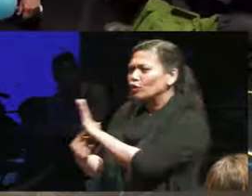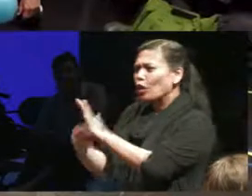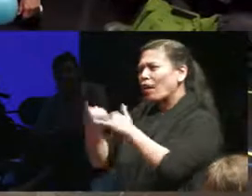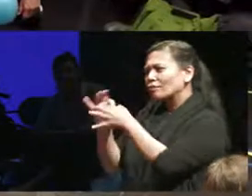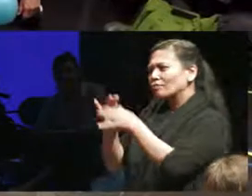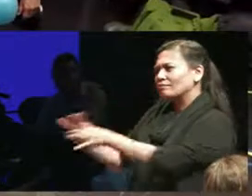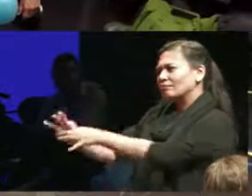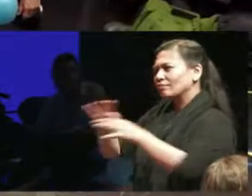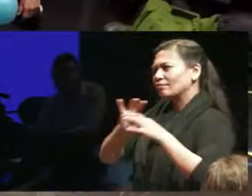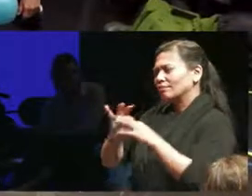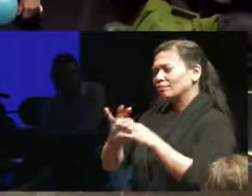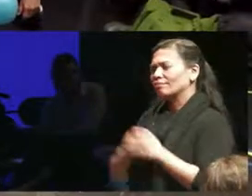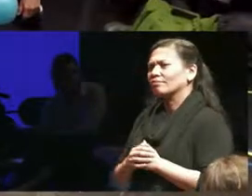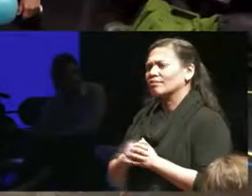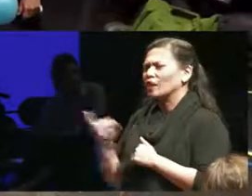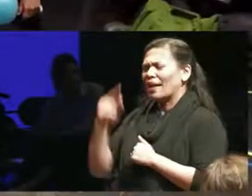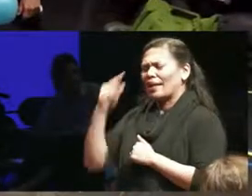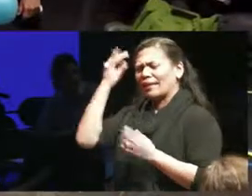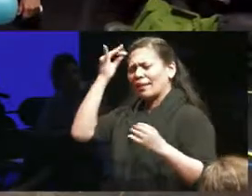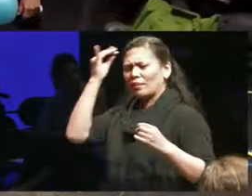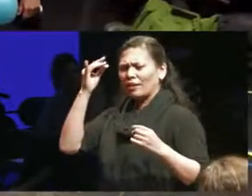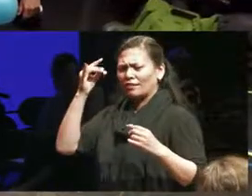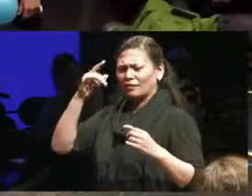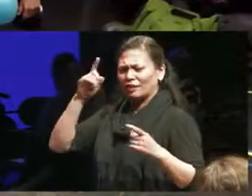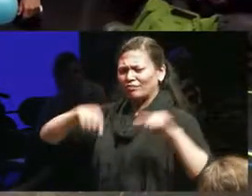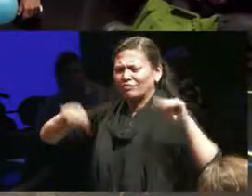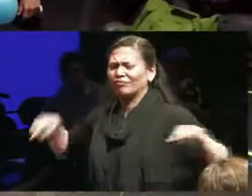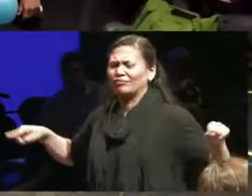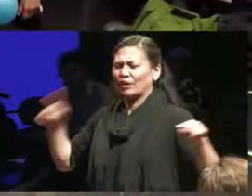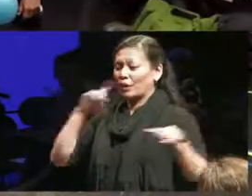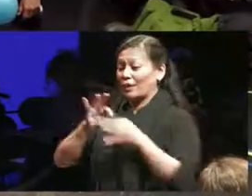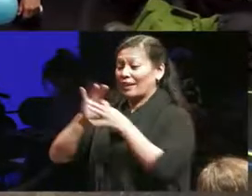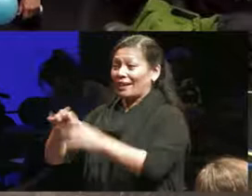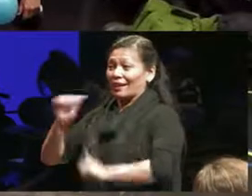when I think of precarity in terms of theater specifically it's um it seems